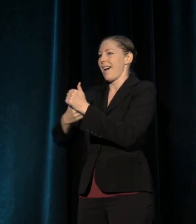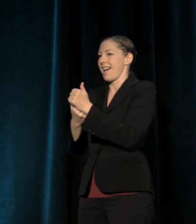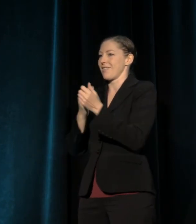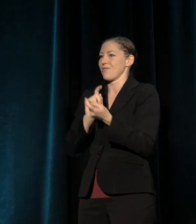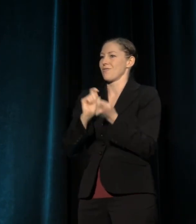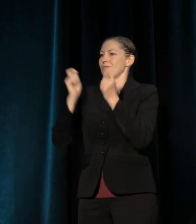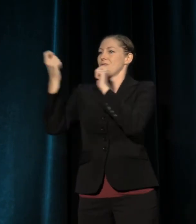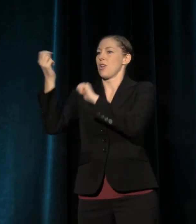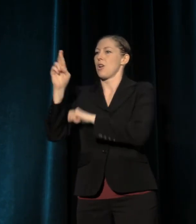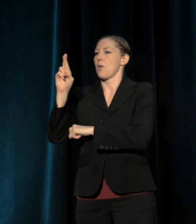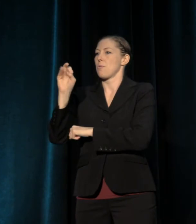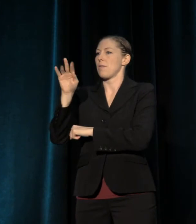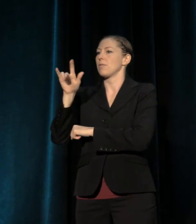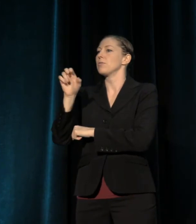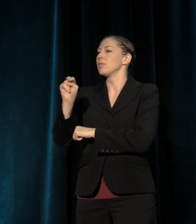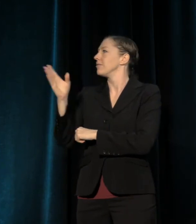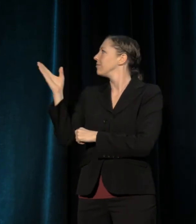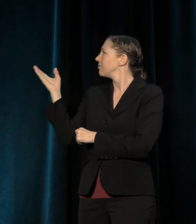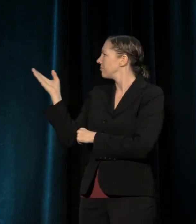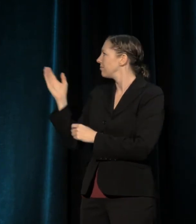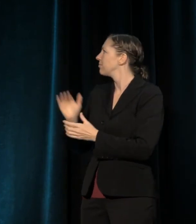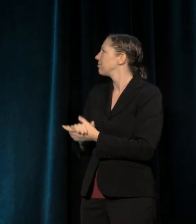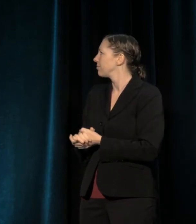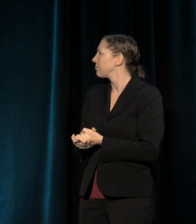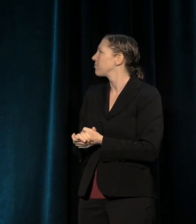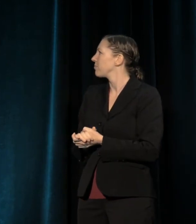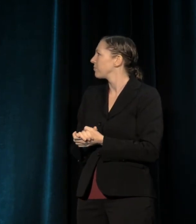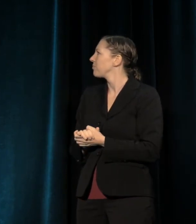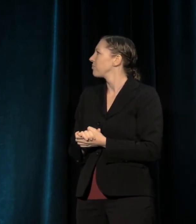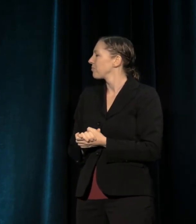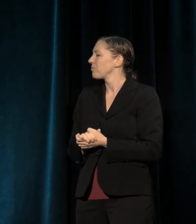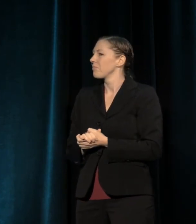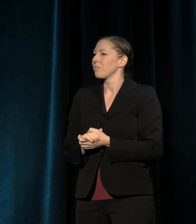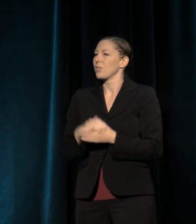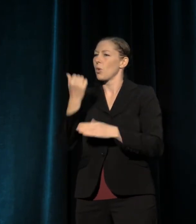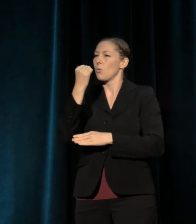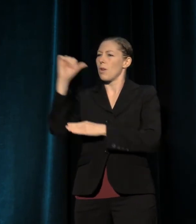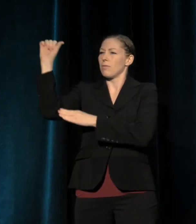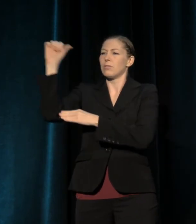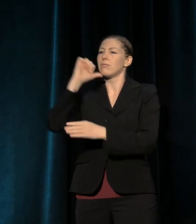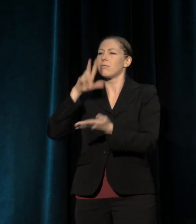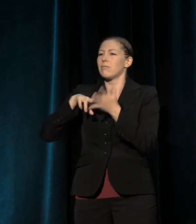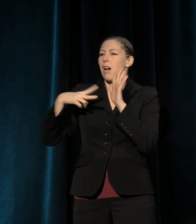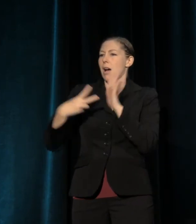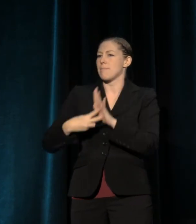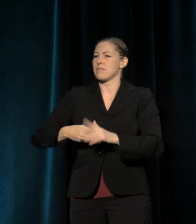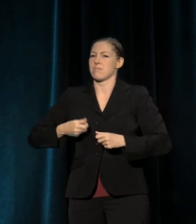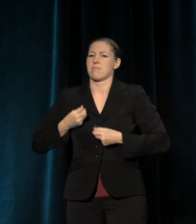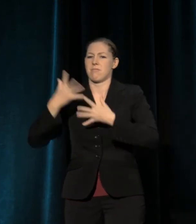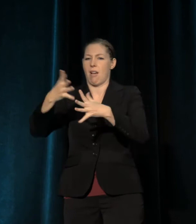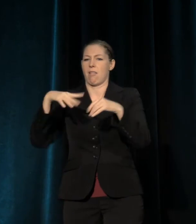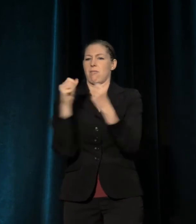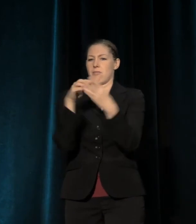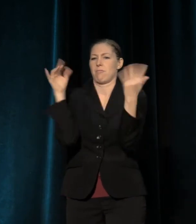Grace argued that we need to think of revolution as not something that's won in bloodshed, or the violent seizure of power,